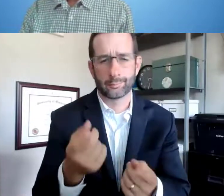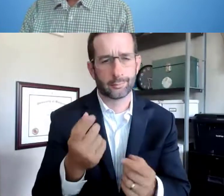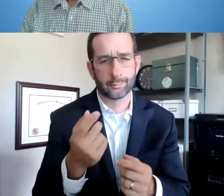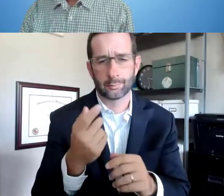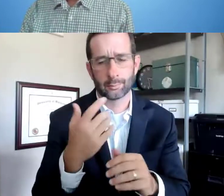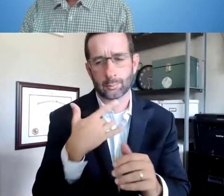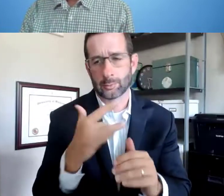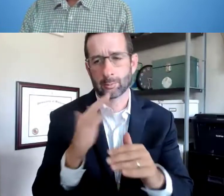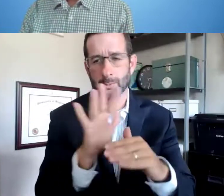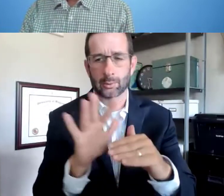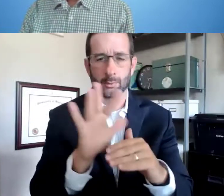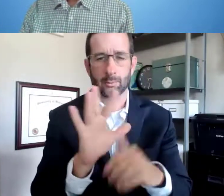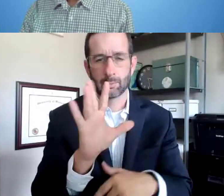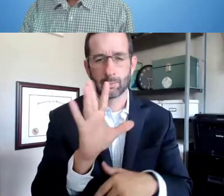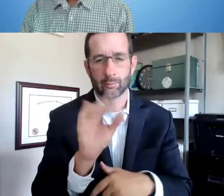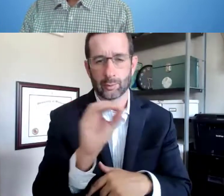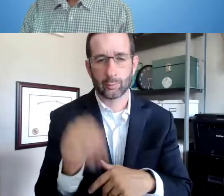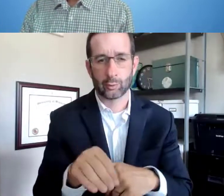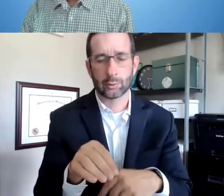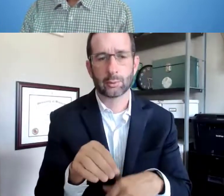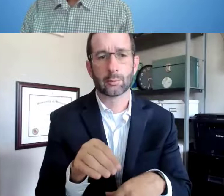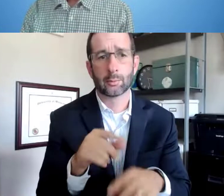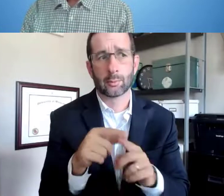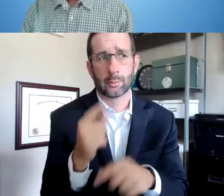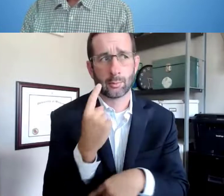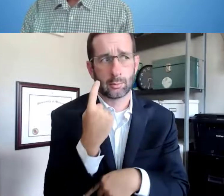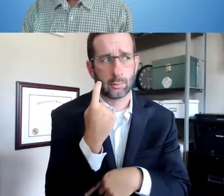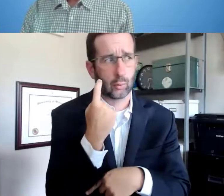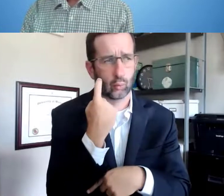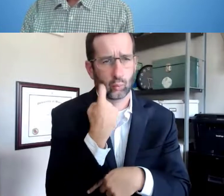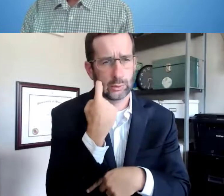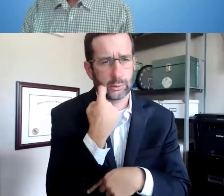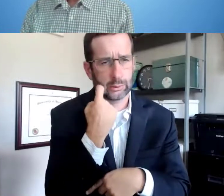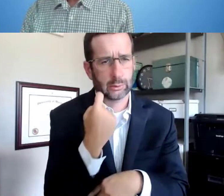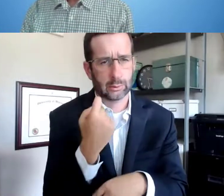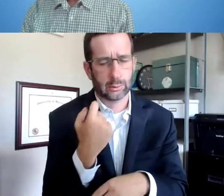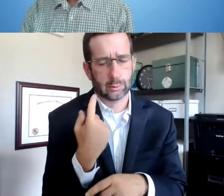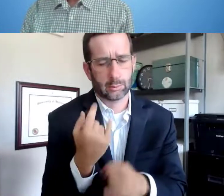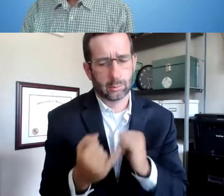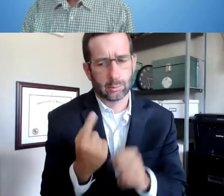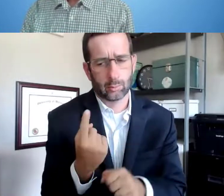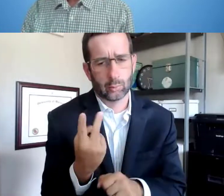Matthew Lockhart: Good question. So we're seeing roughly a 50 percent success rate.